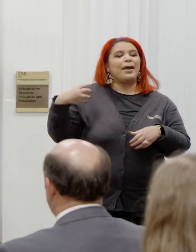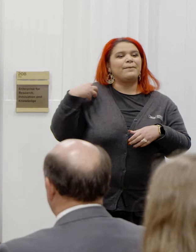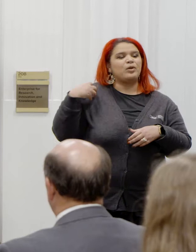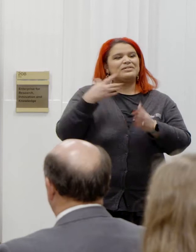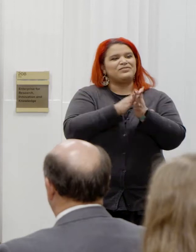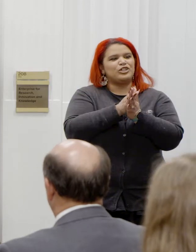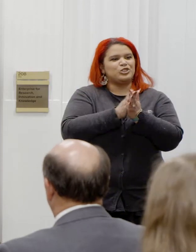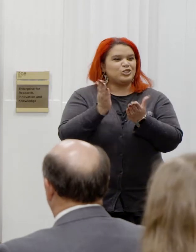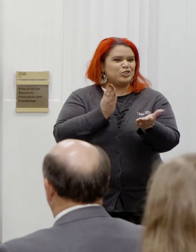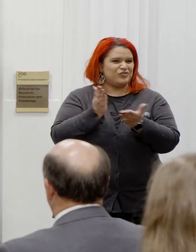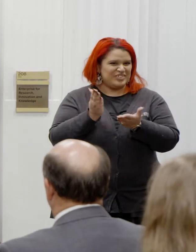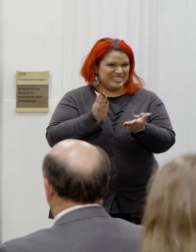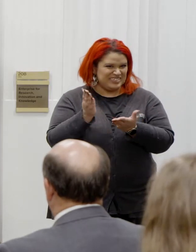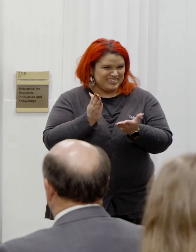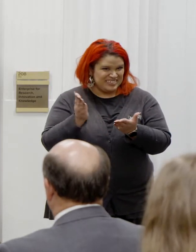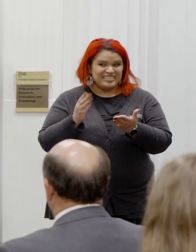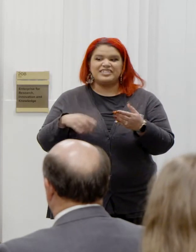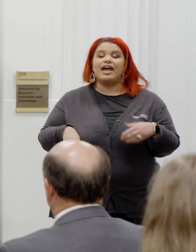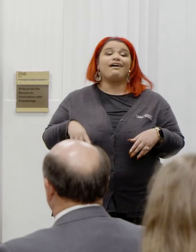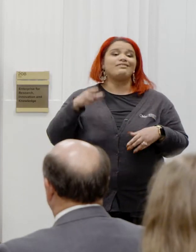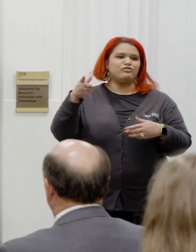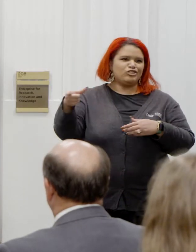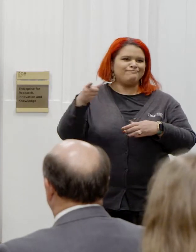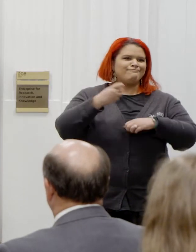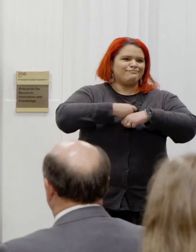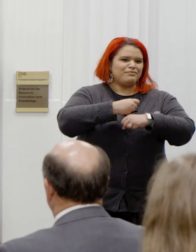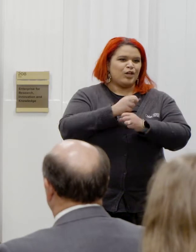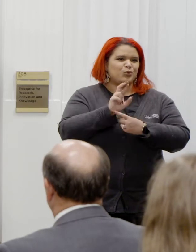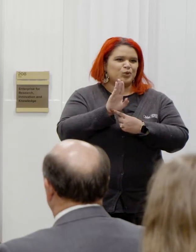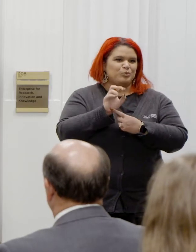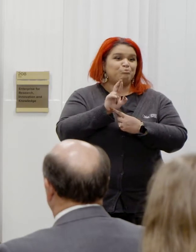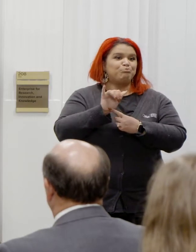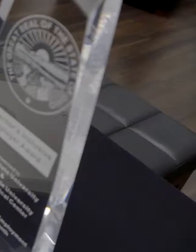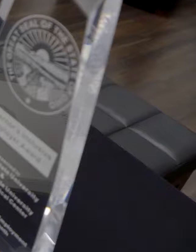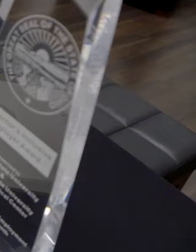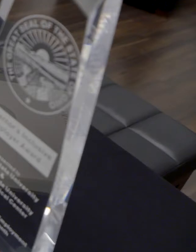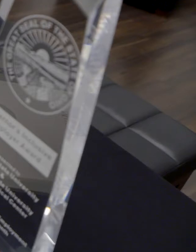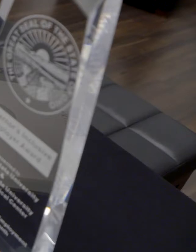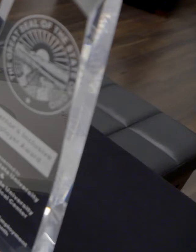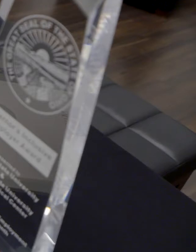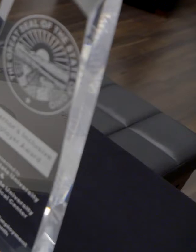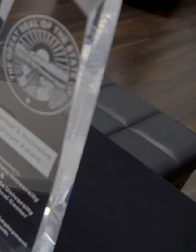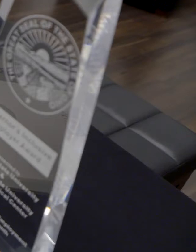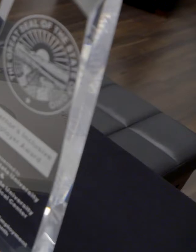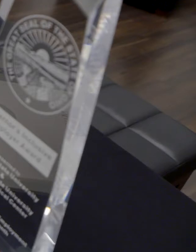And Ohio State scored the highest out of 100 points available and so we're here today to recognize Ohio State for that.